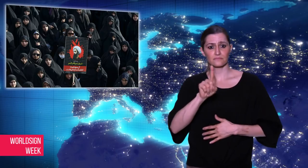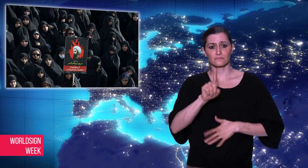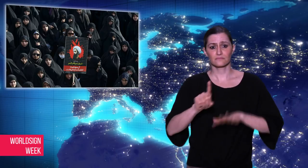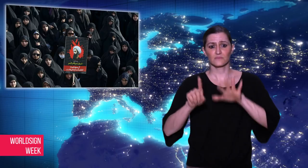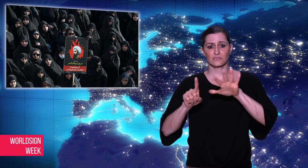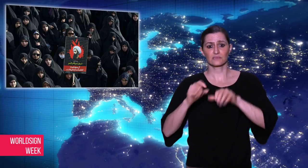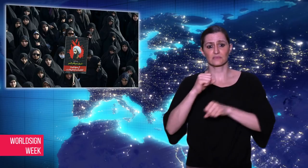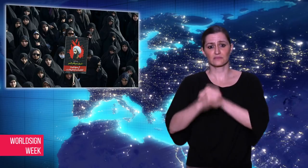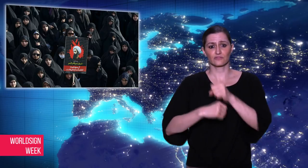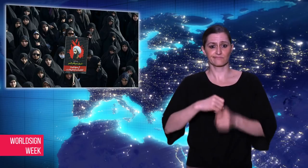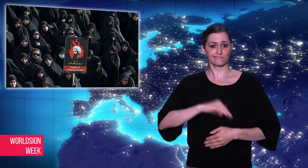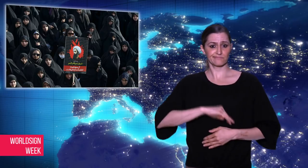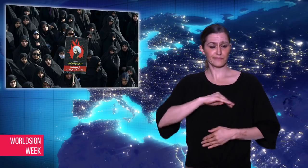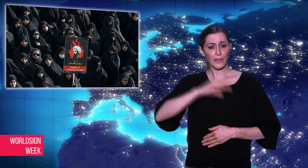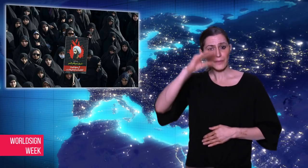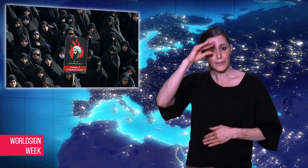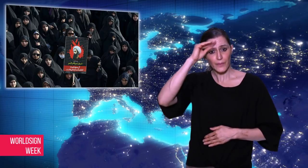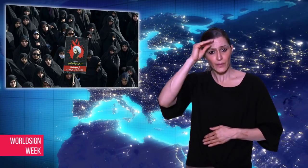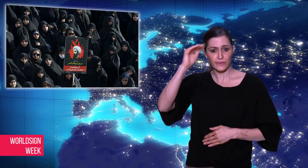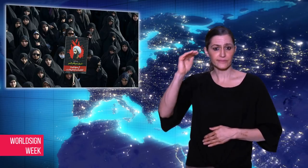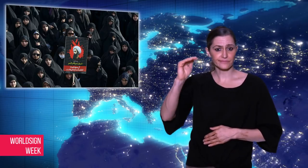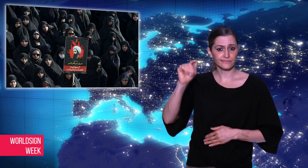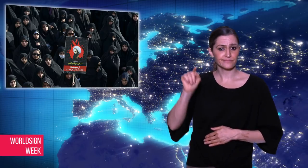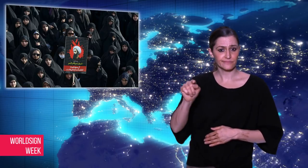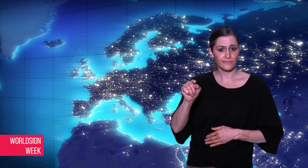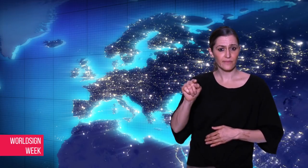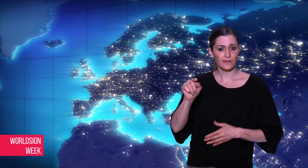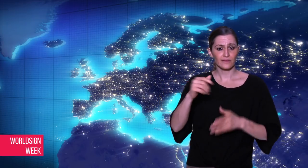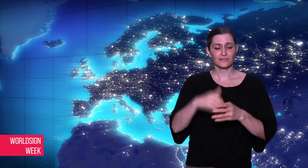a 16-year-old boy.